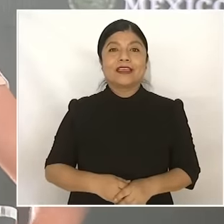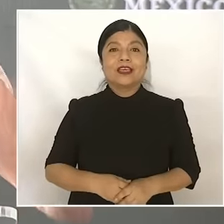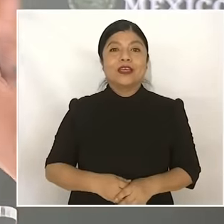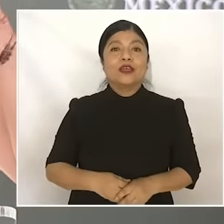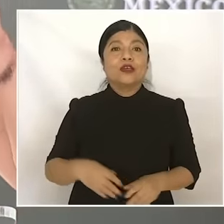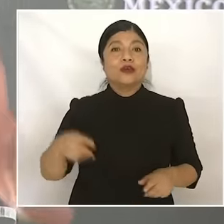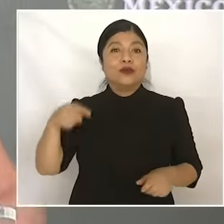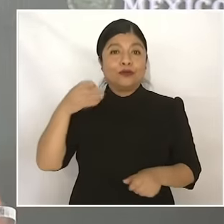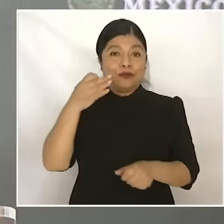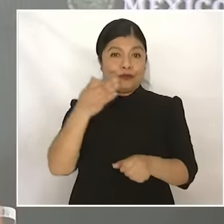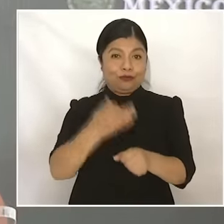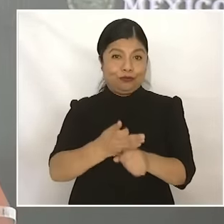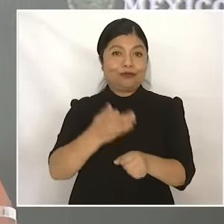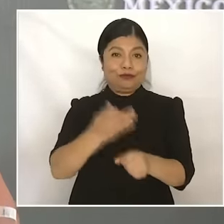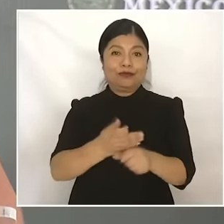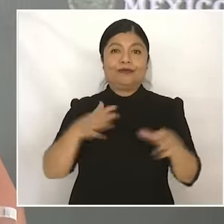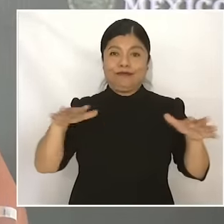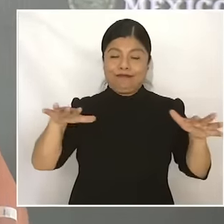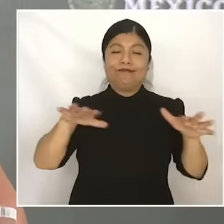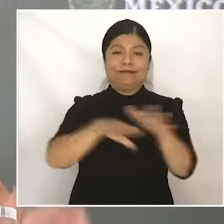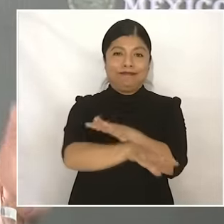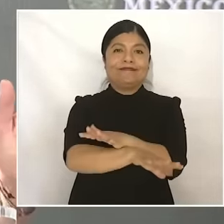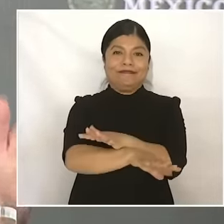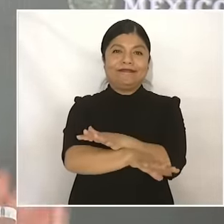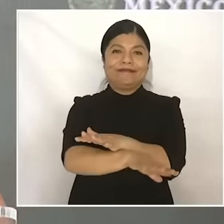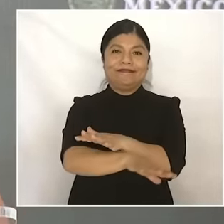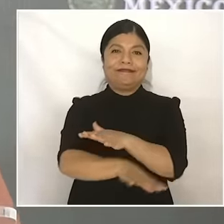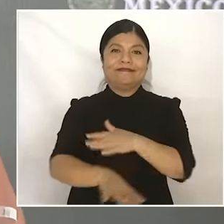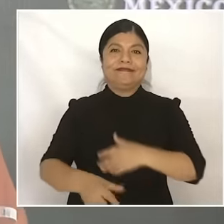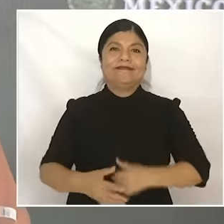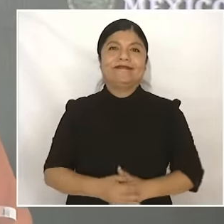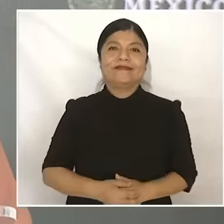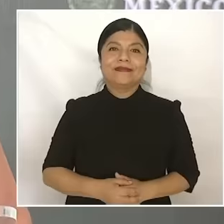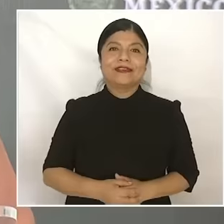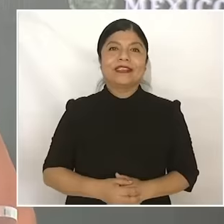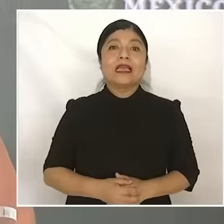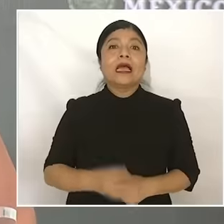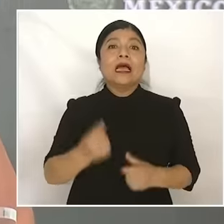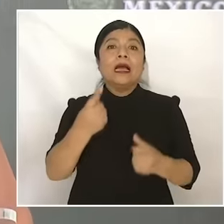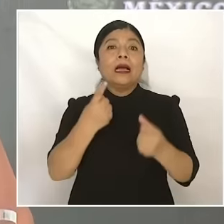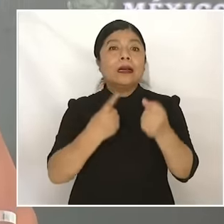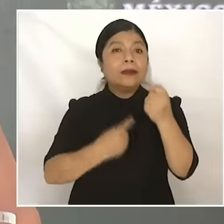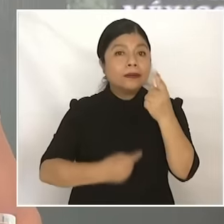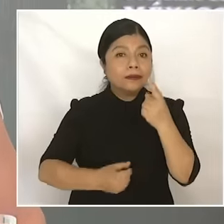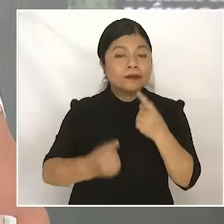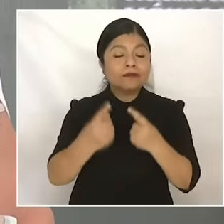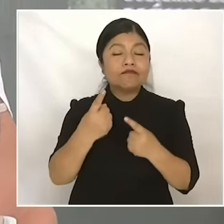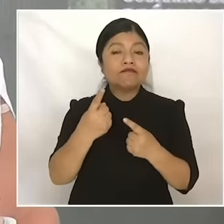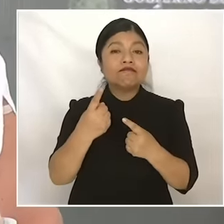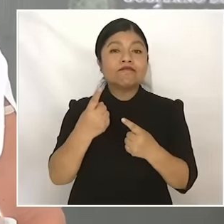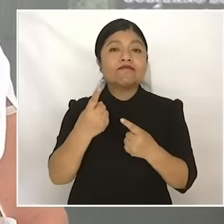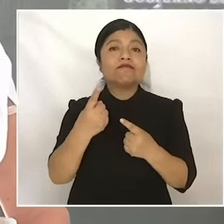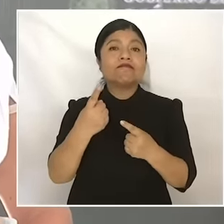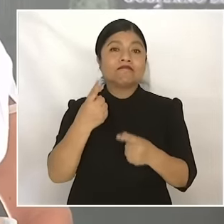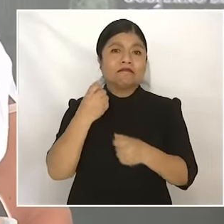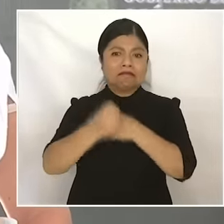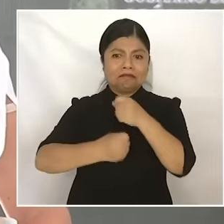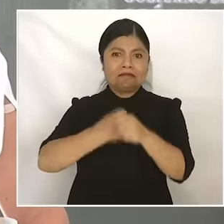look also those of us who are already years old know that there has never been a transition like the one now